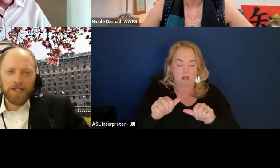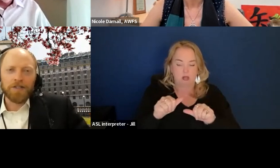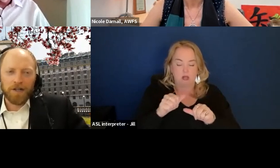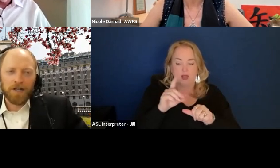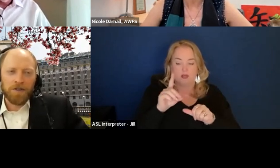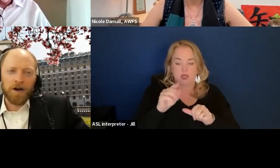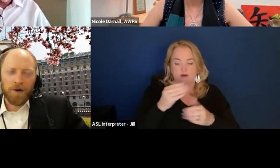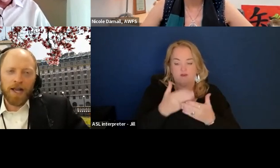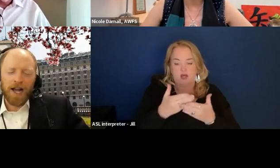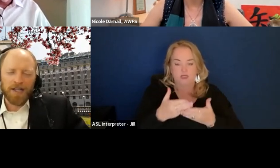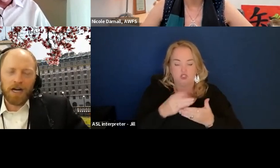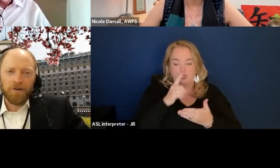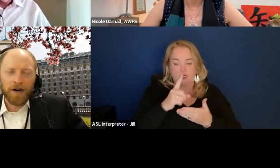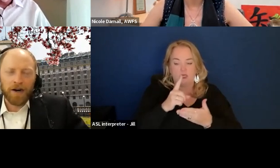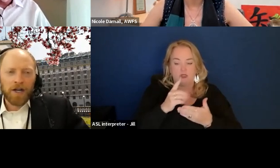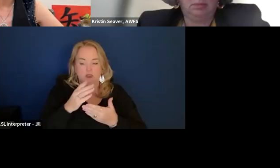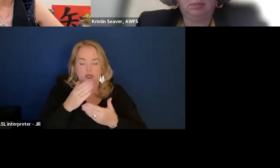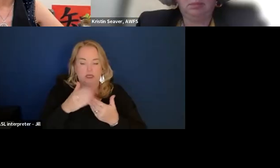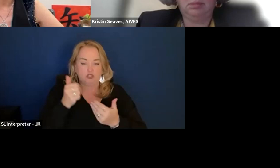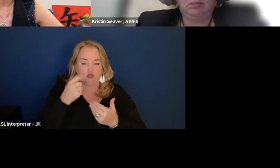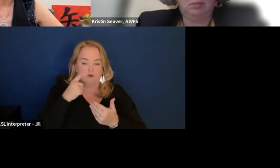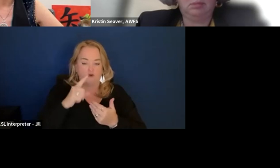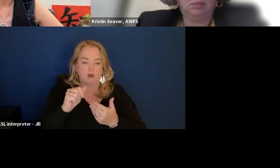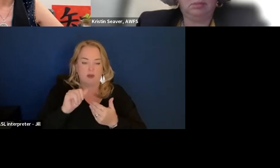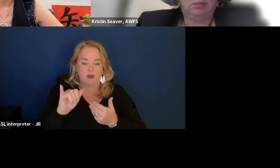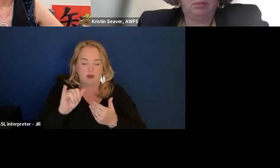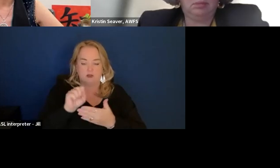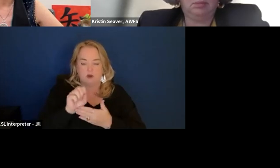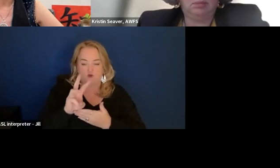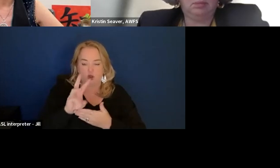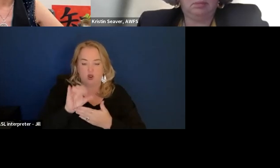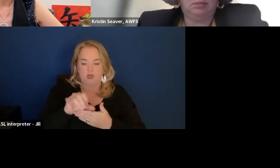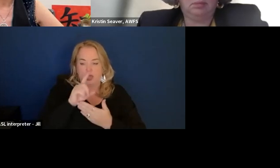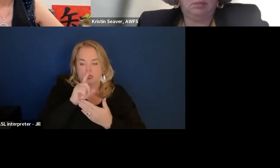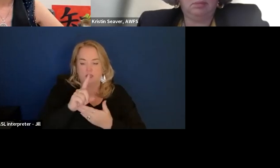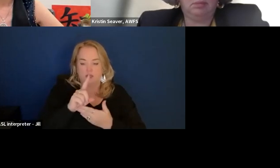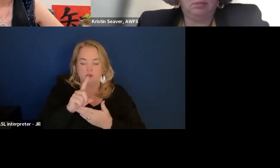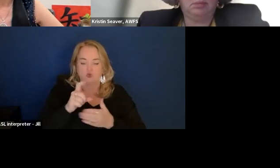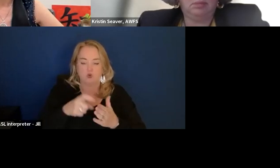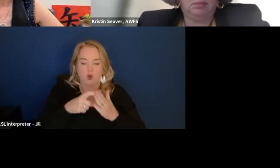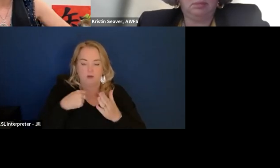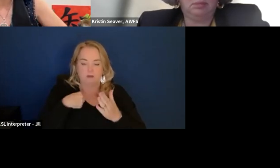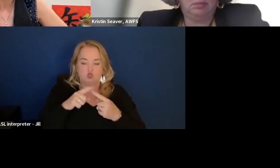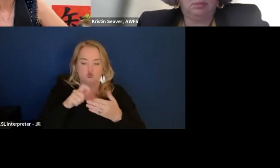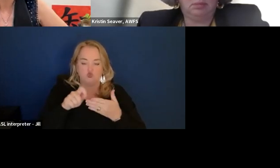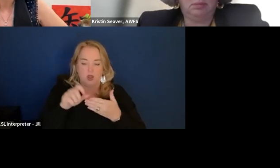to do with auto AI software, which is more graphical. It did require me to write code.